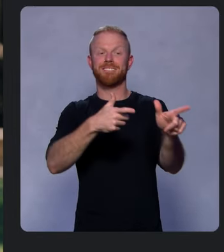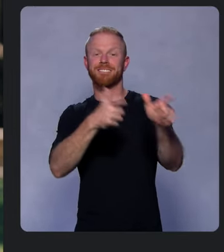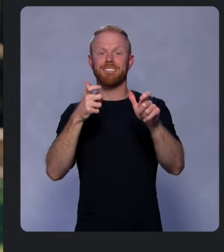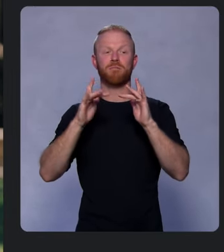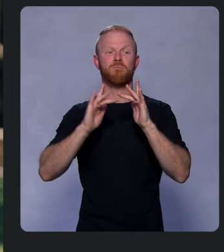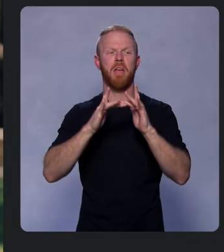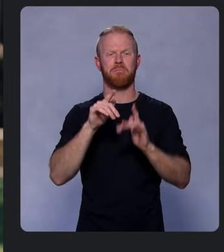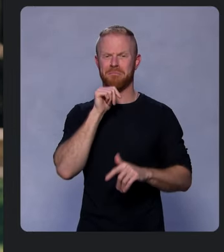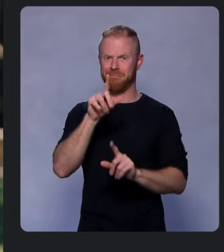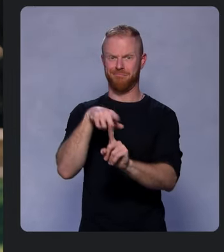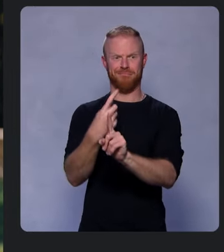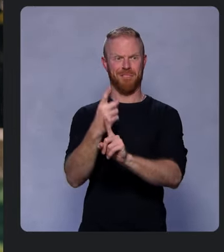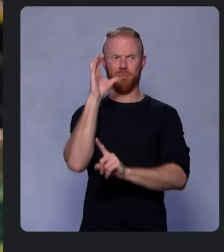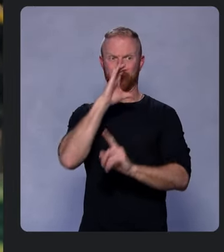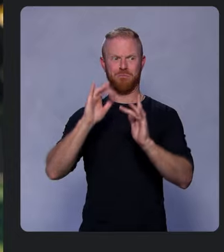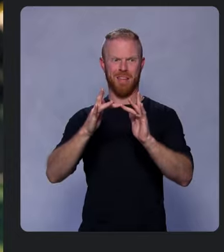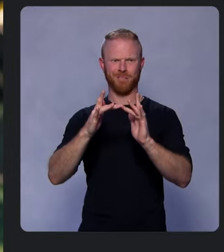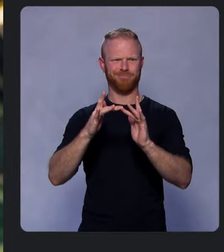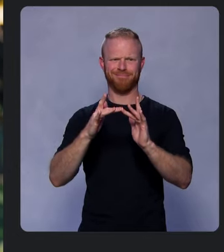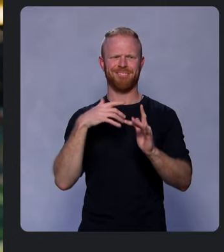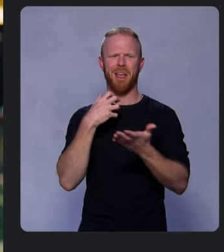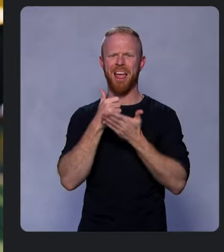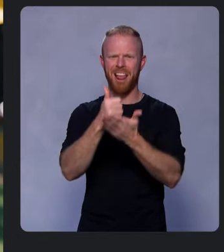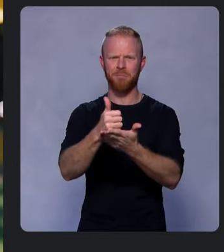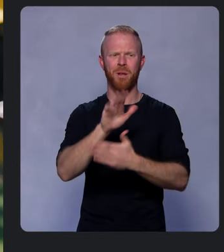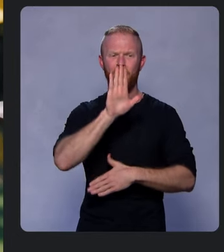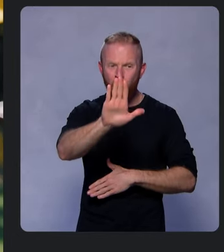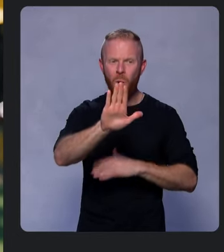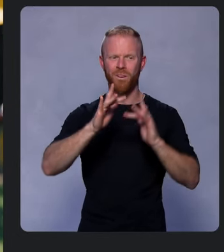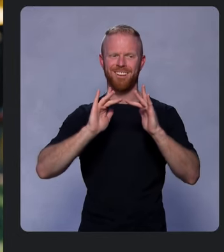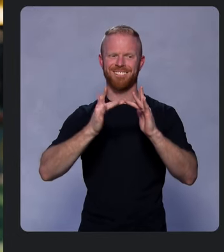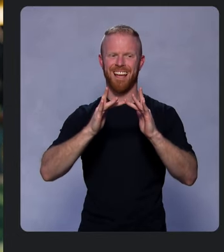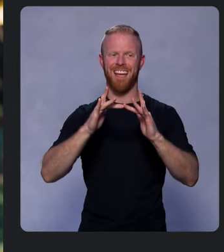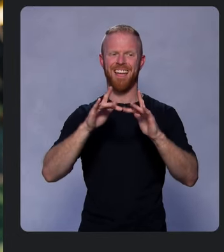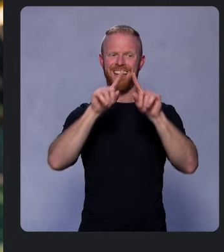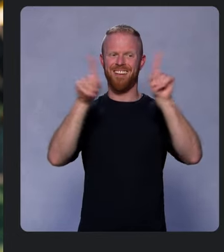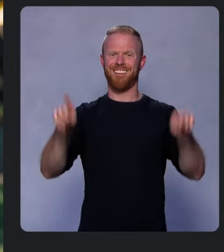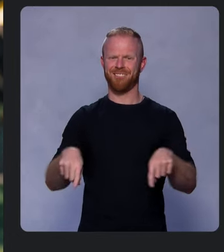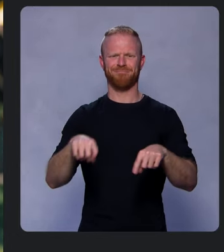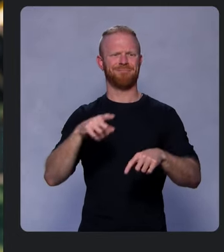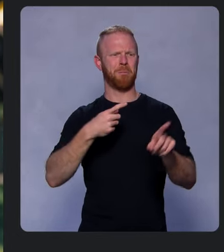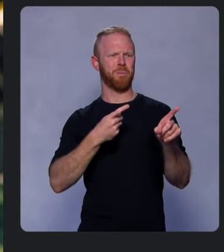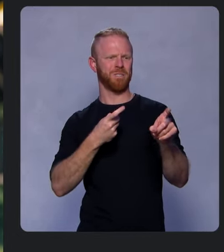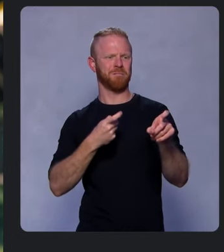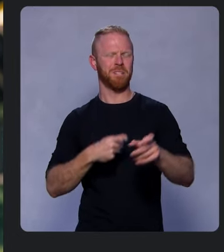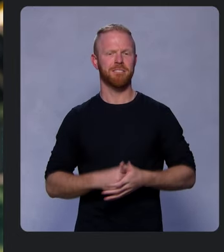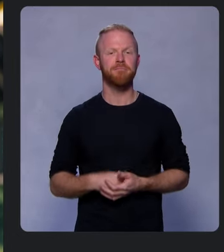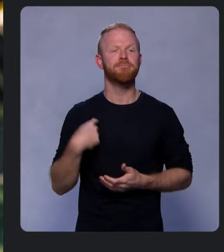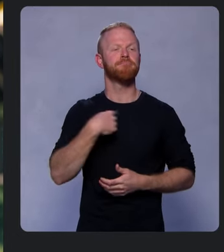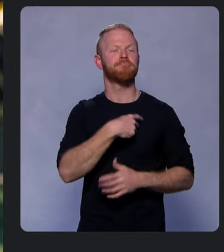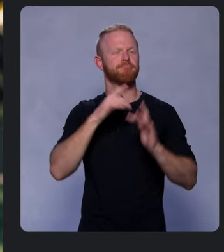We also want to help you improve your site’s performance. So we examined millions of pages across the web